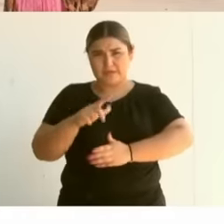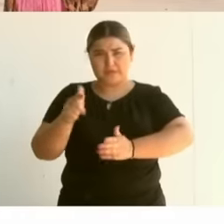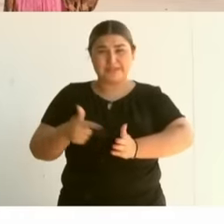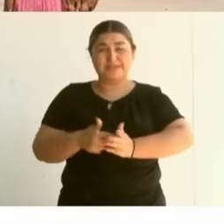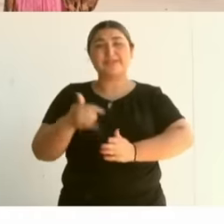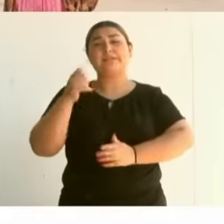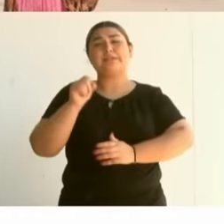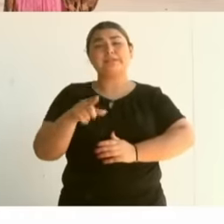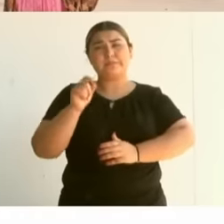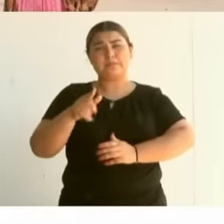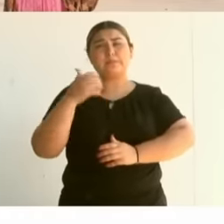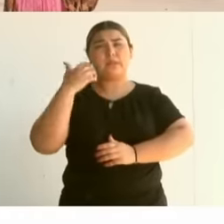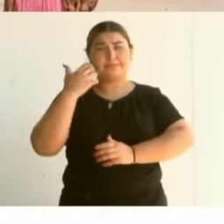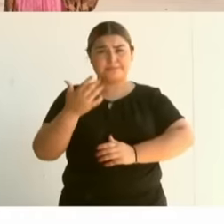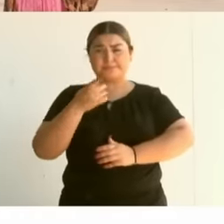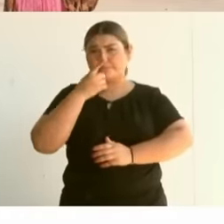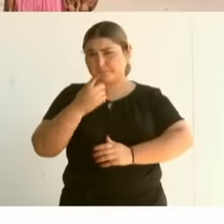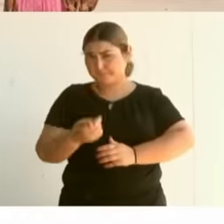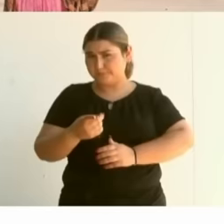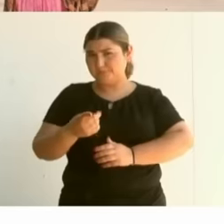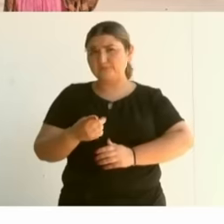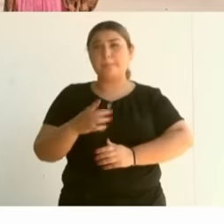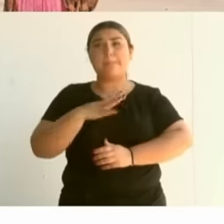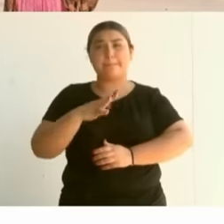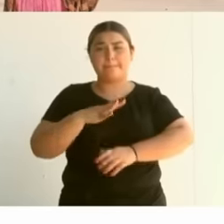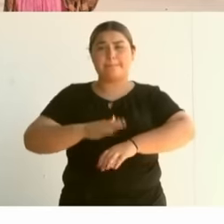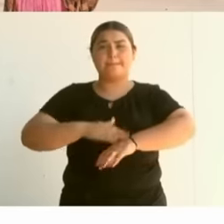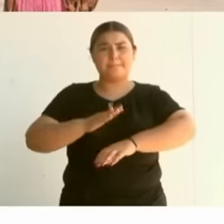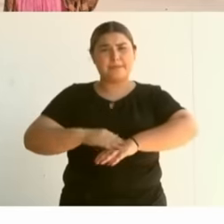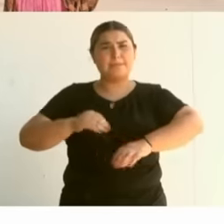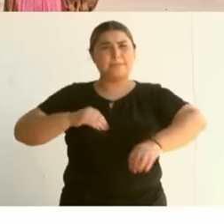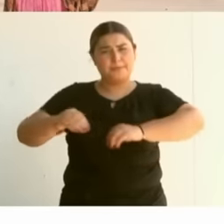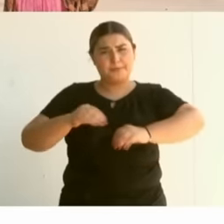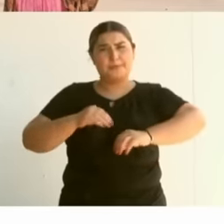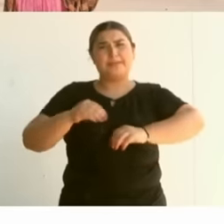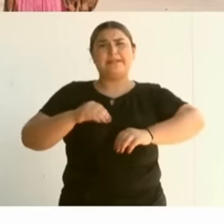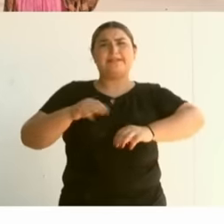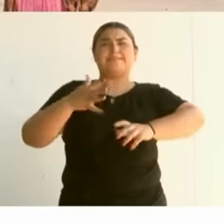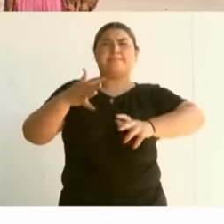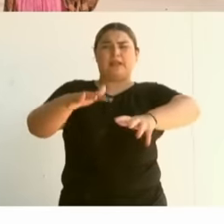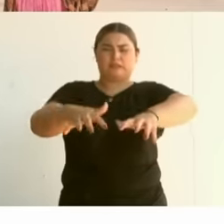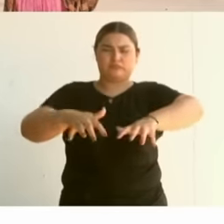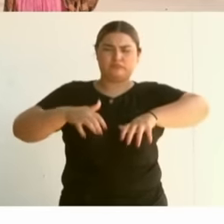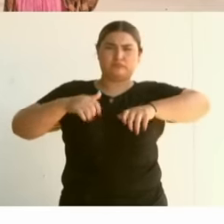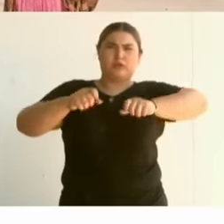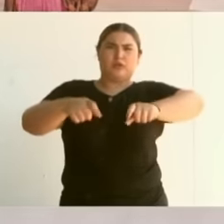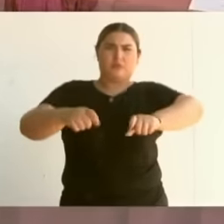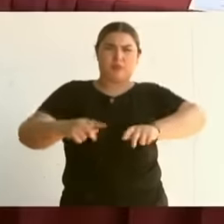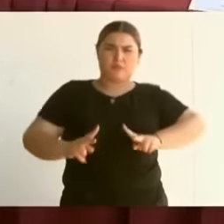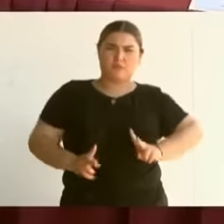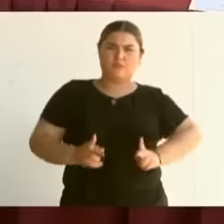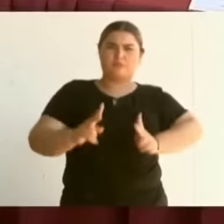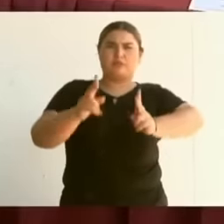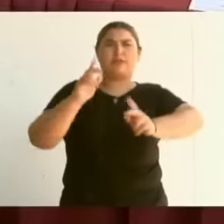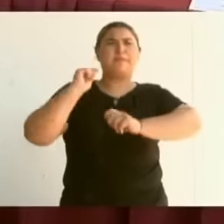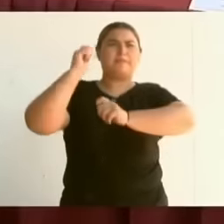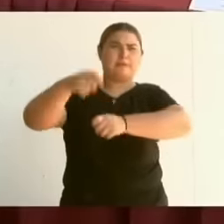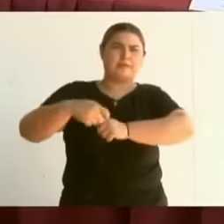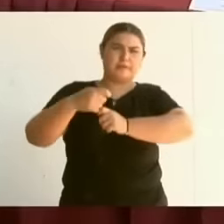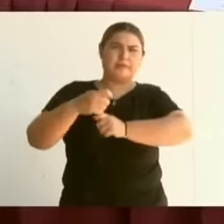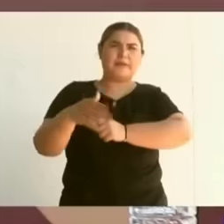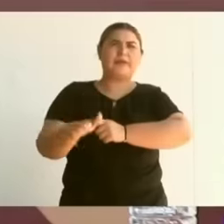agricultural, fishing and livestock activity has been promoted. With an investment of 578 million